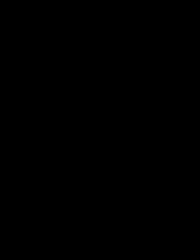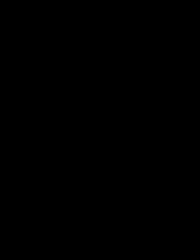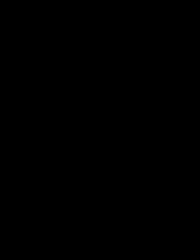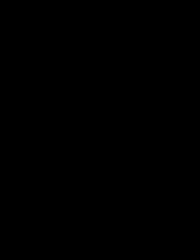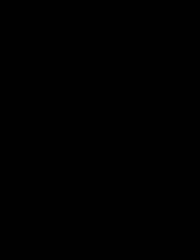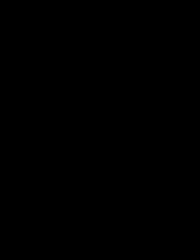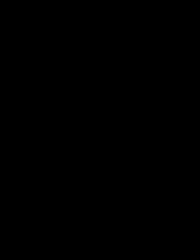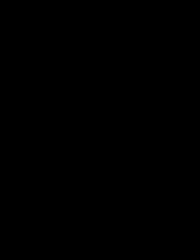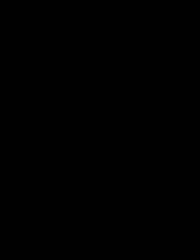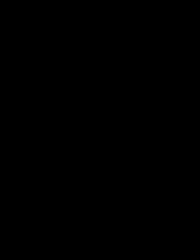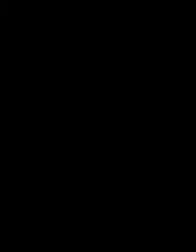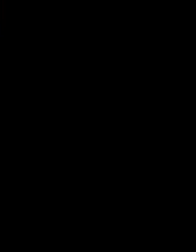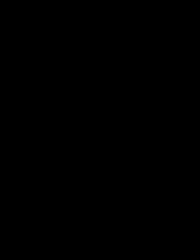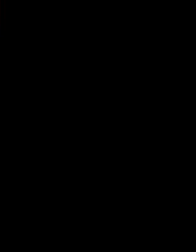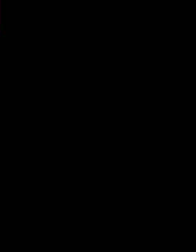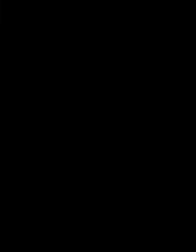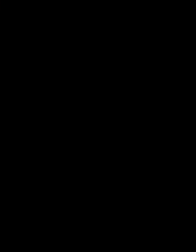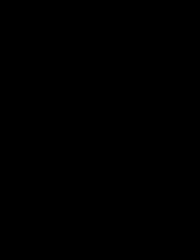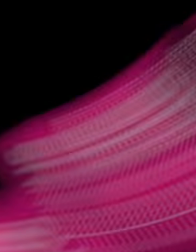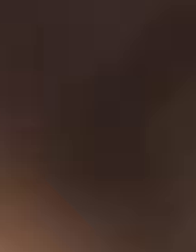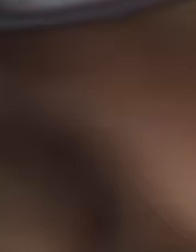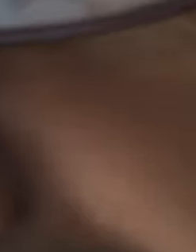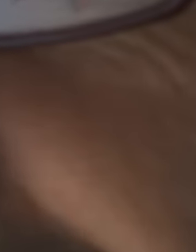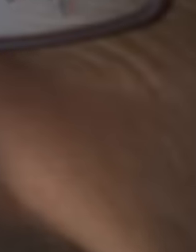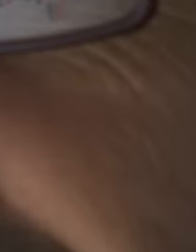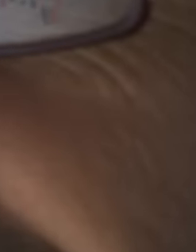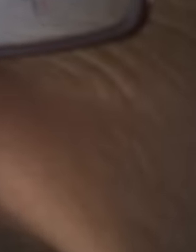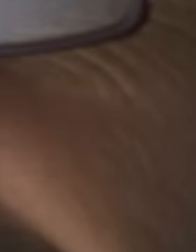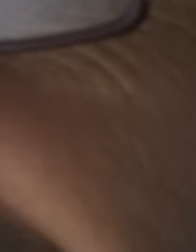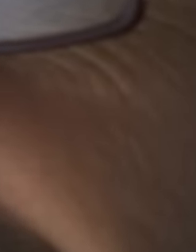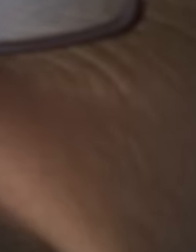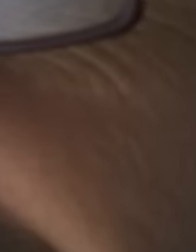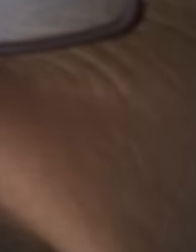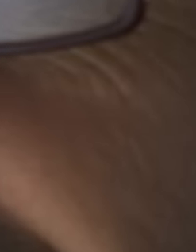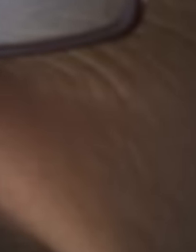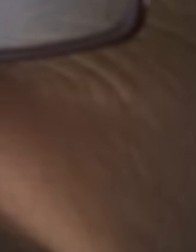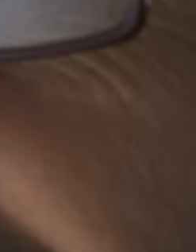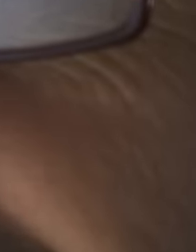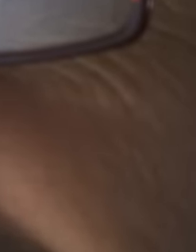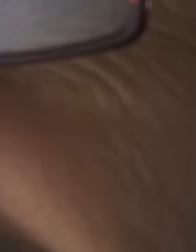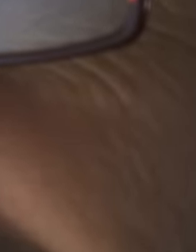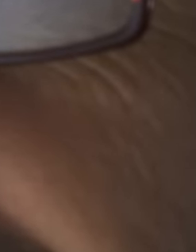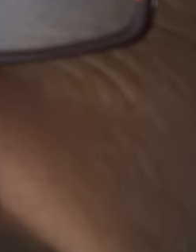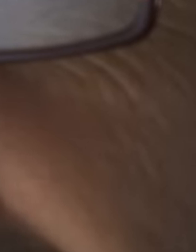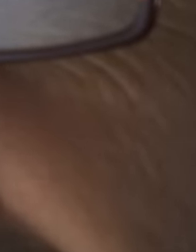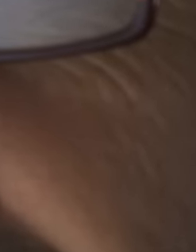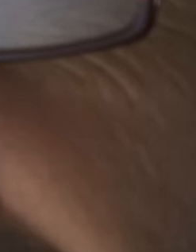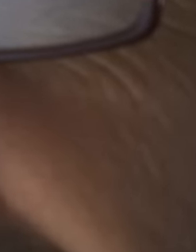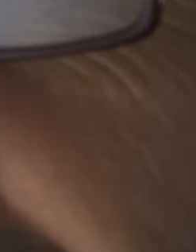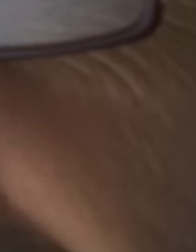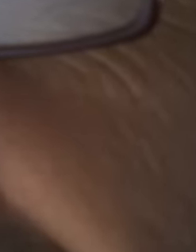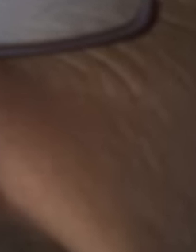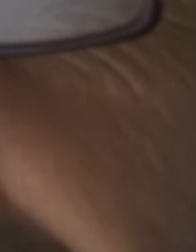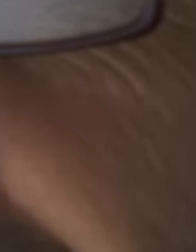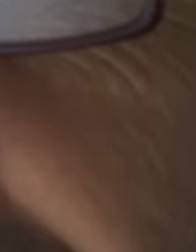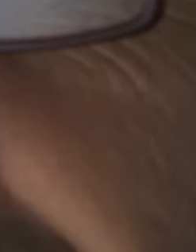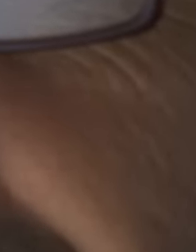destroyed since behind this the owners who own Latinos are in bad ways laundering